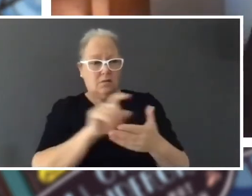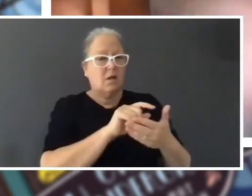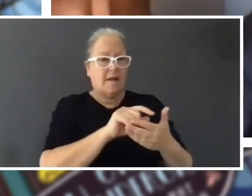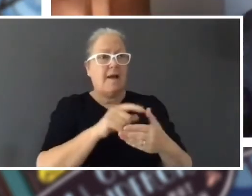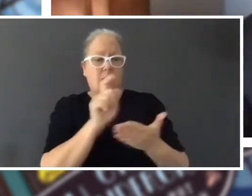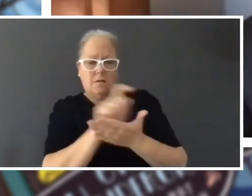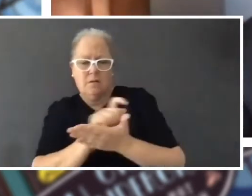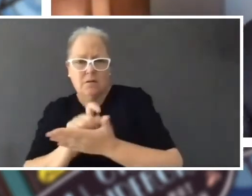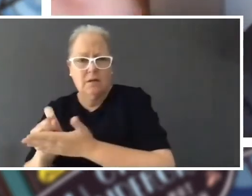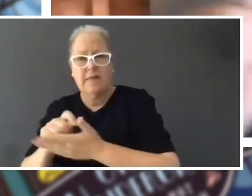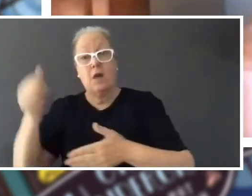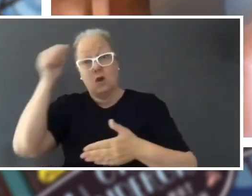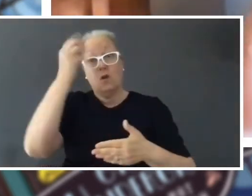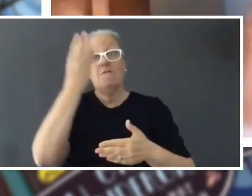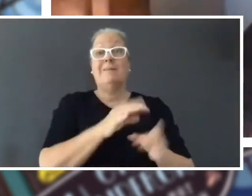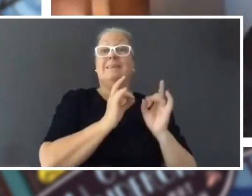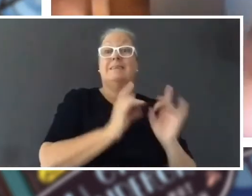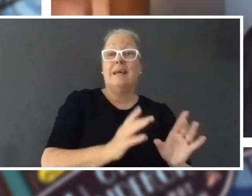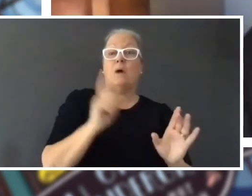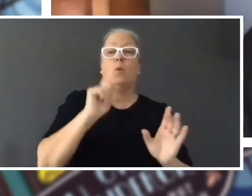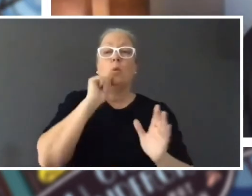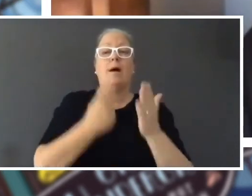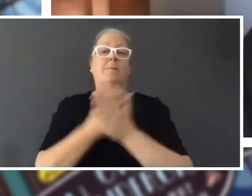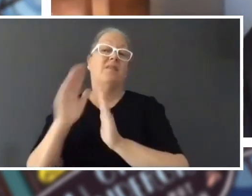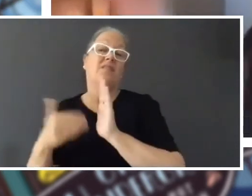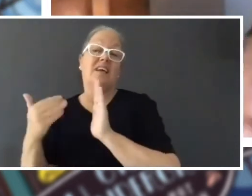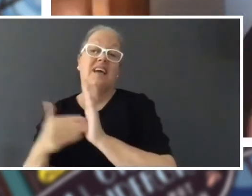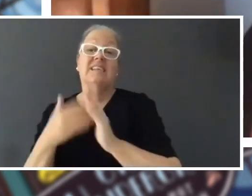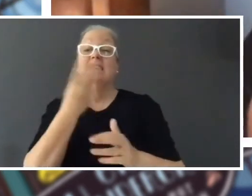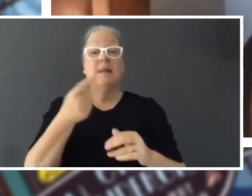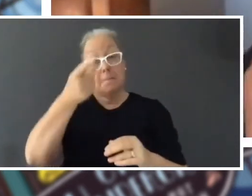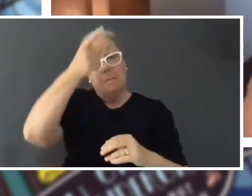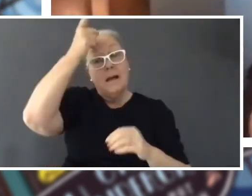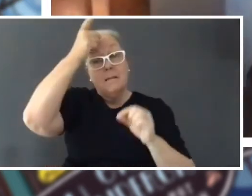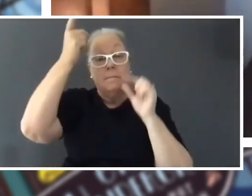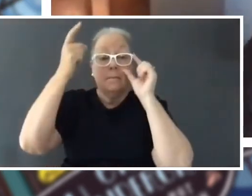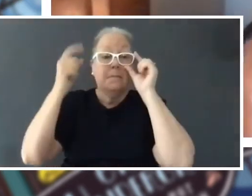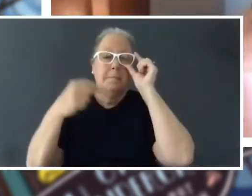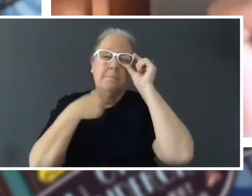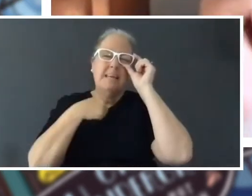what the ending's going to be. Some people just make it up as they go. I'm in the middle so what I like to do is